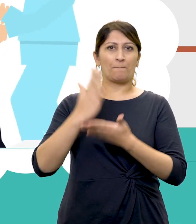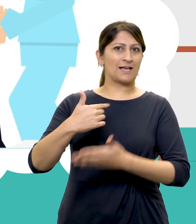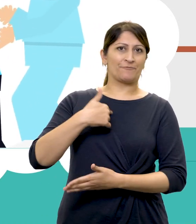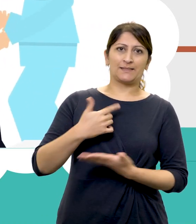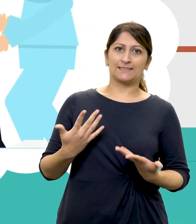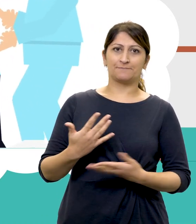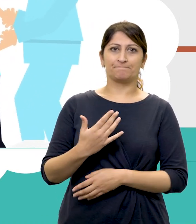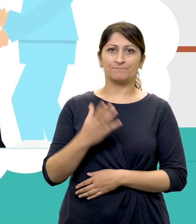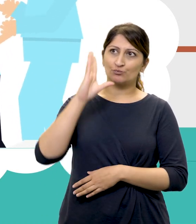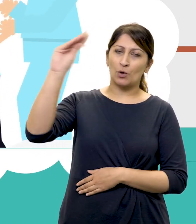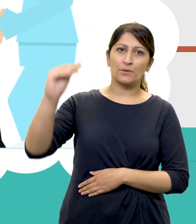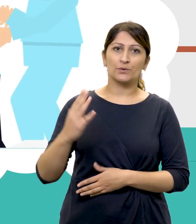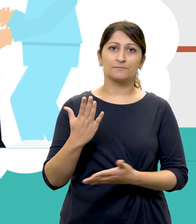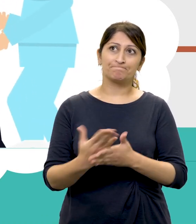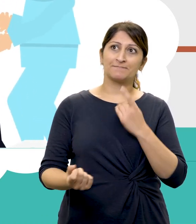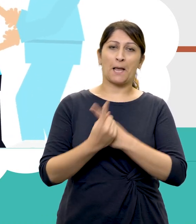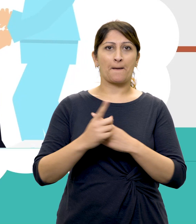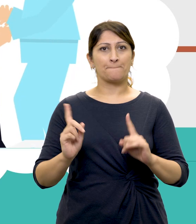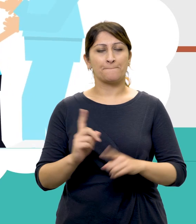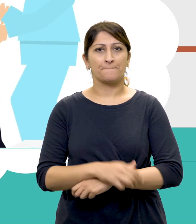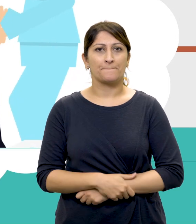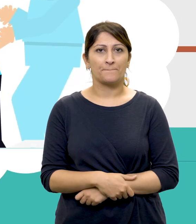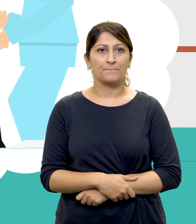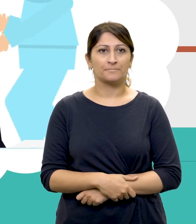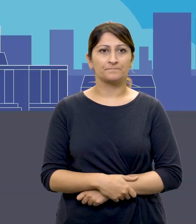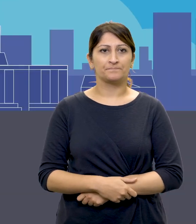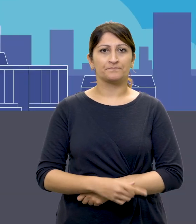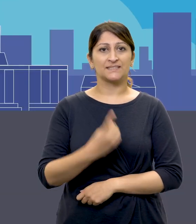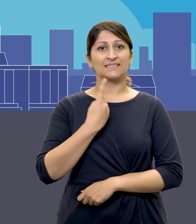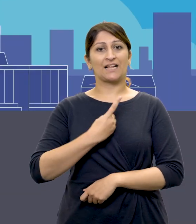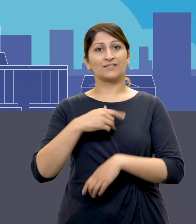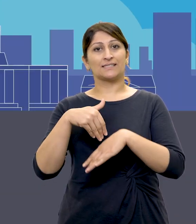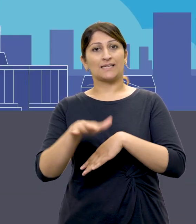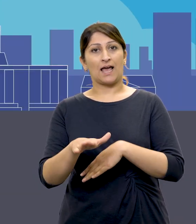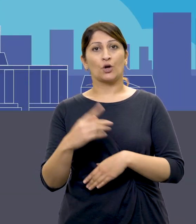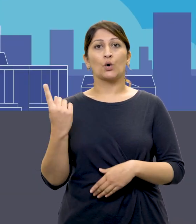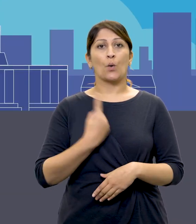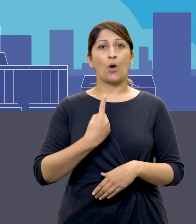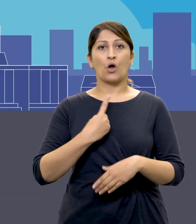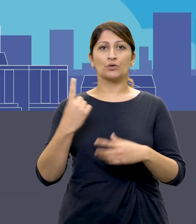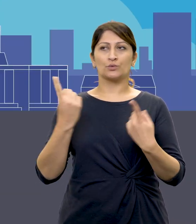believe her if she says what's really happening. Self-neglect can happen when someone is unable